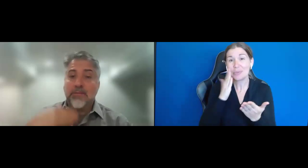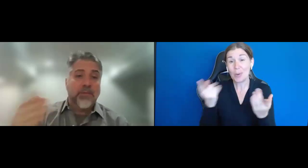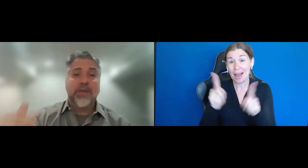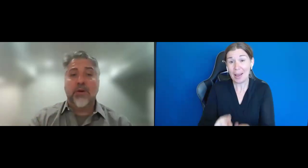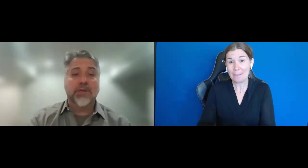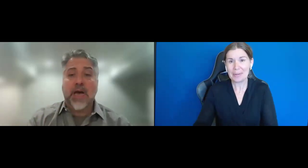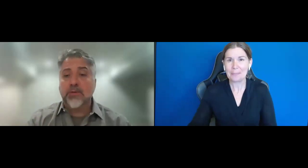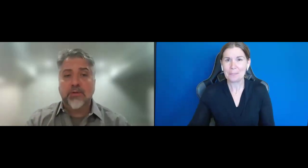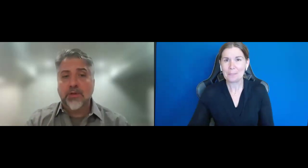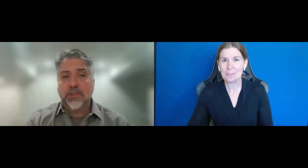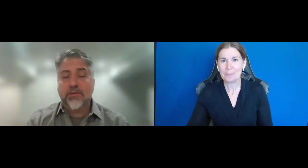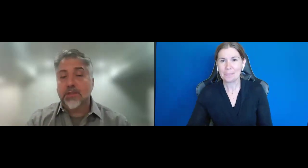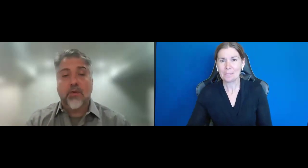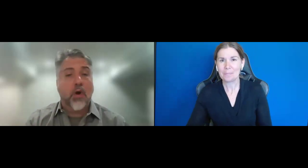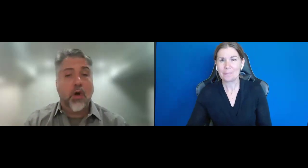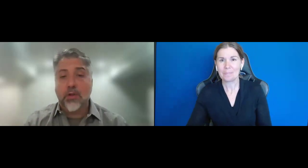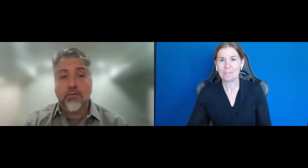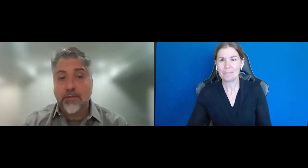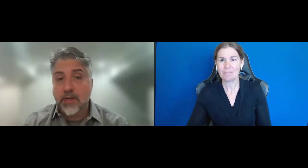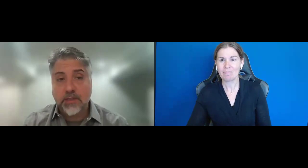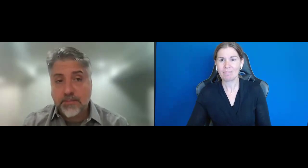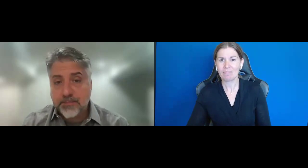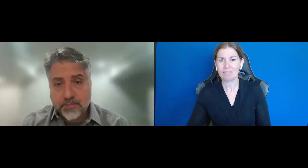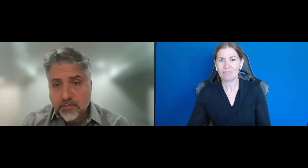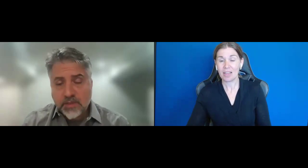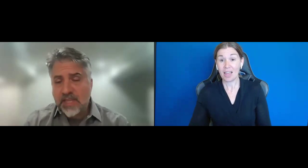And what we know is opportunities for this are all around us.